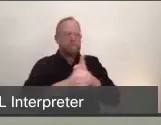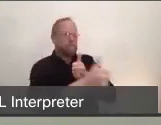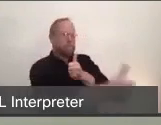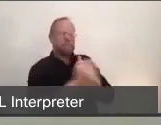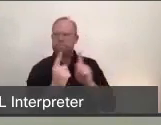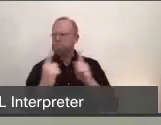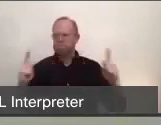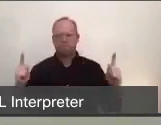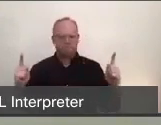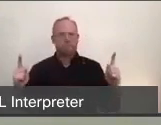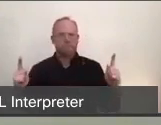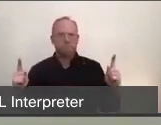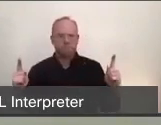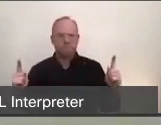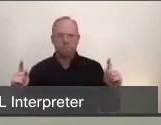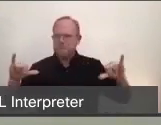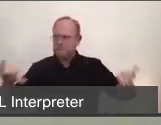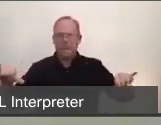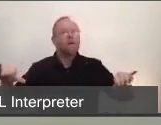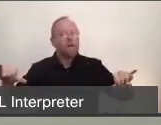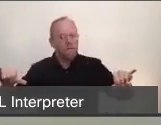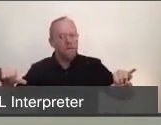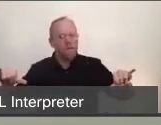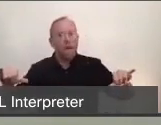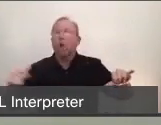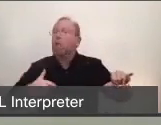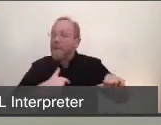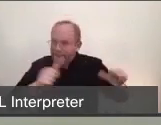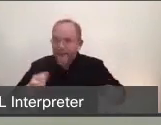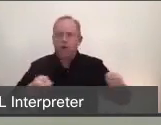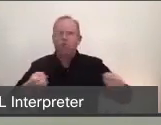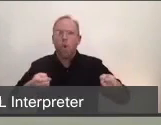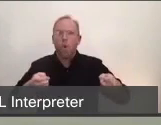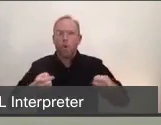to slow the spread of COVID-19 in our community. And that is a challenge for us.